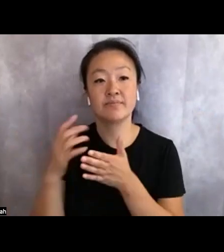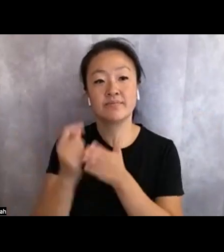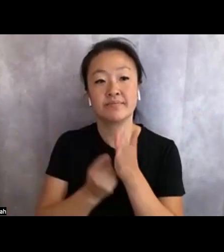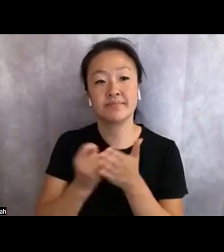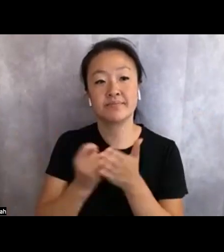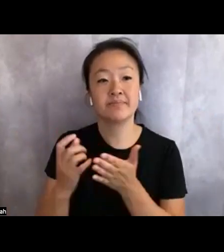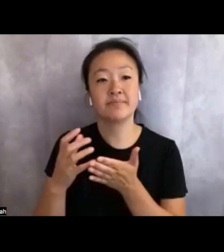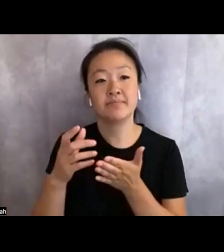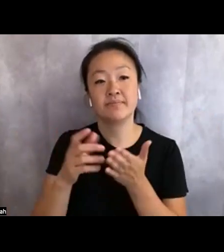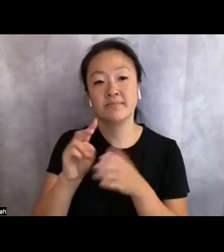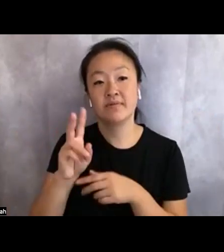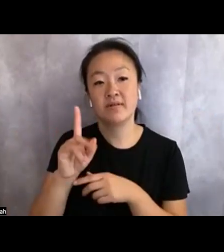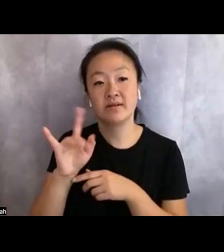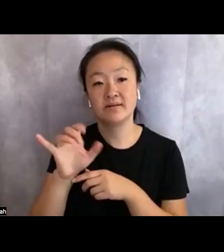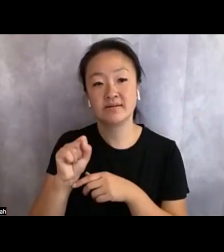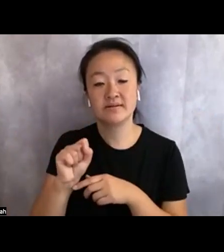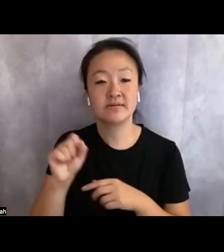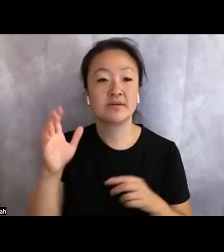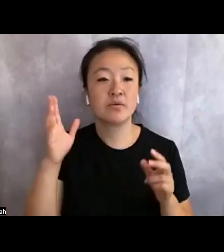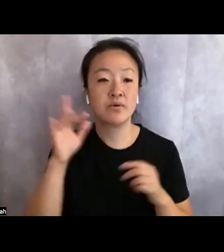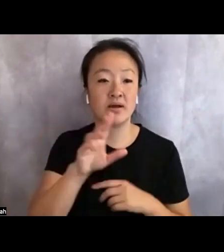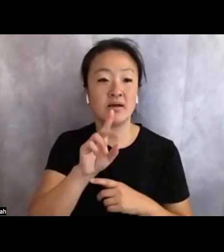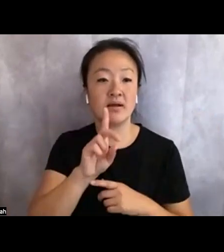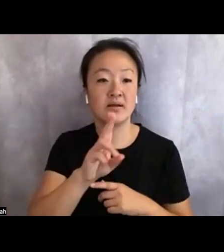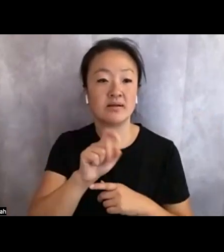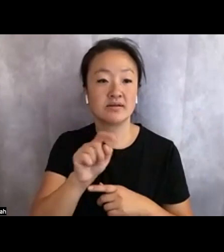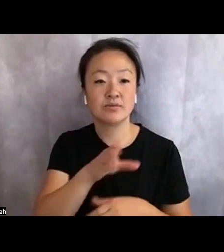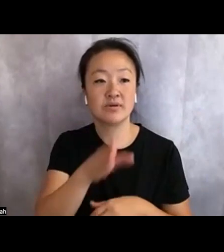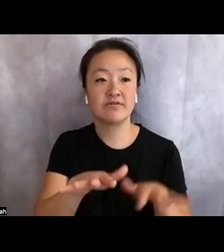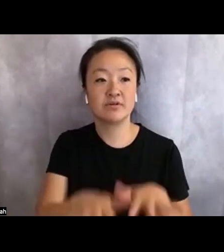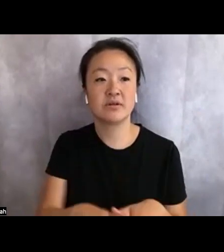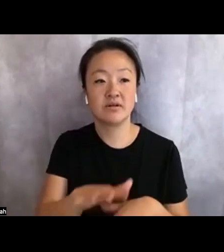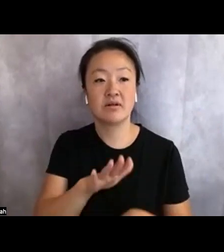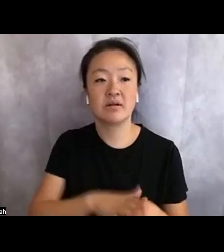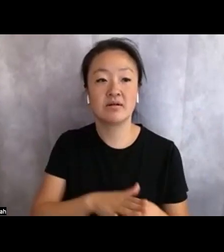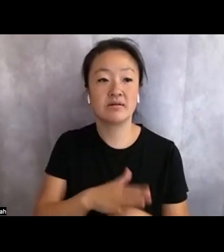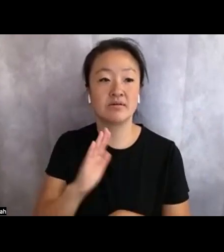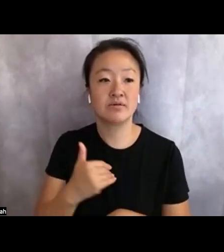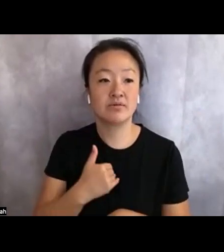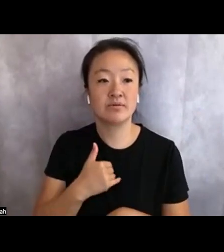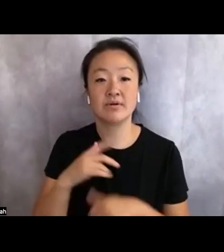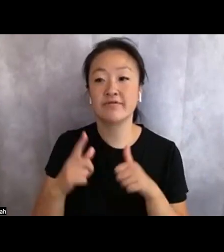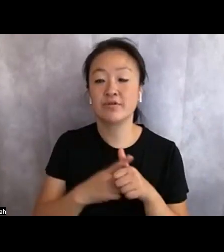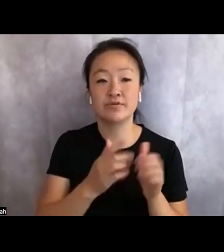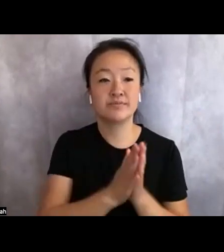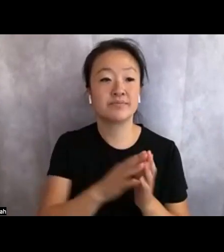Dust Shall Never Settle Upon This Soul, and her first novel, He Mele a Hilo, was called one of the